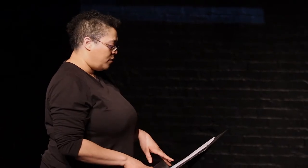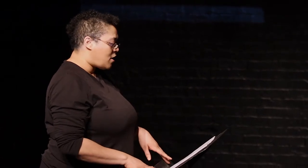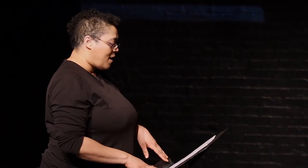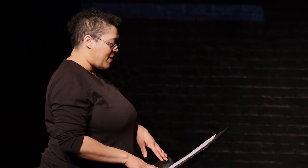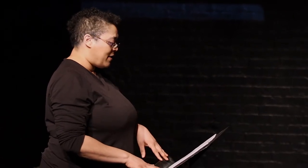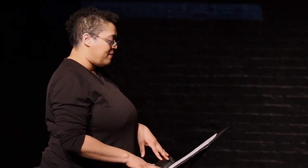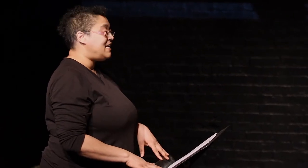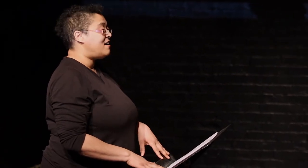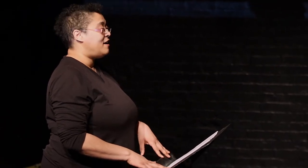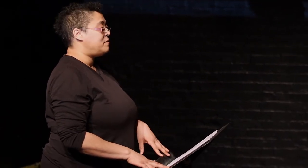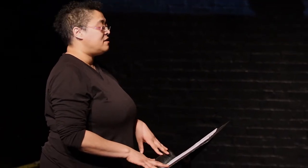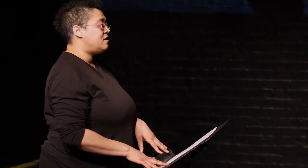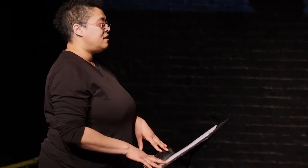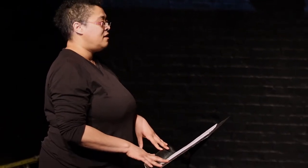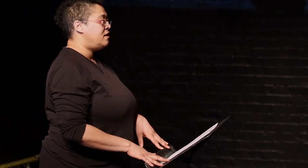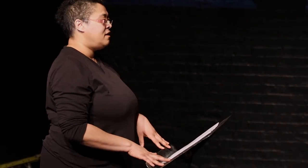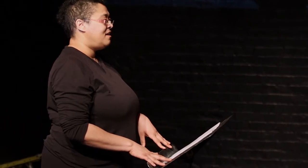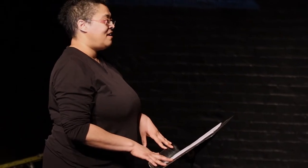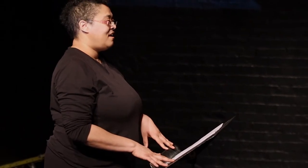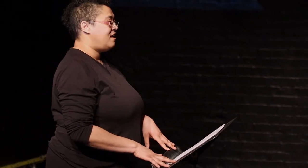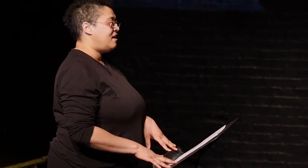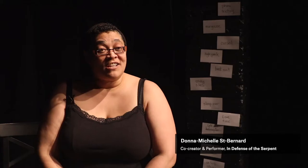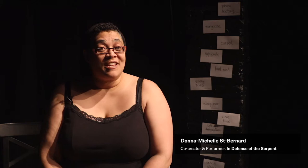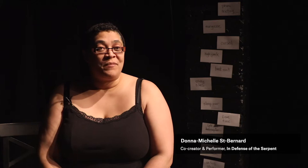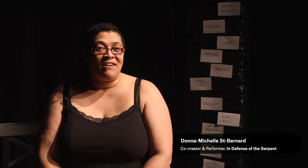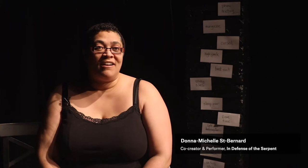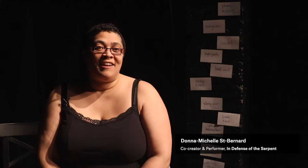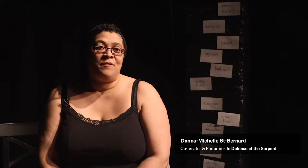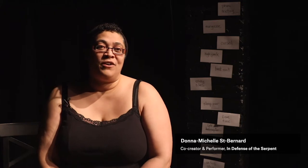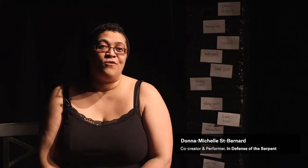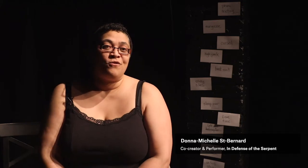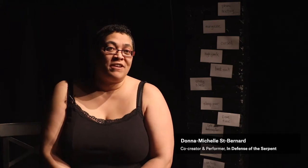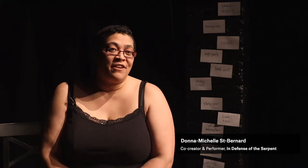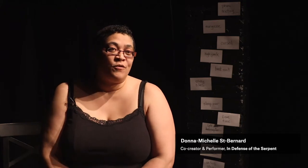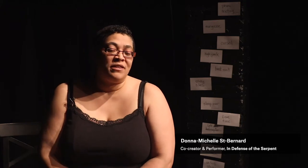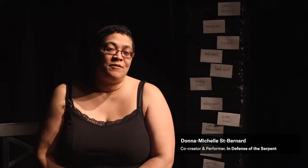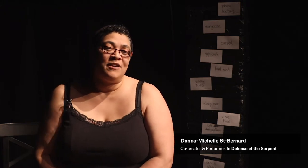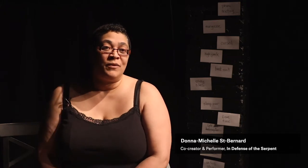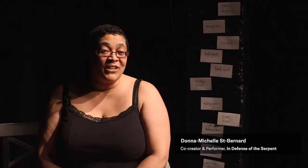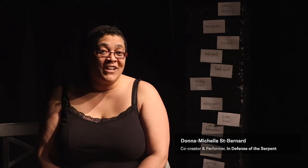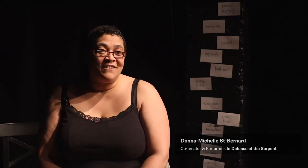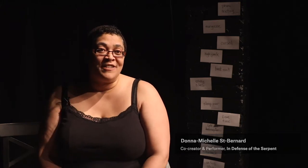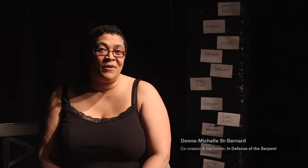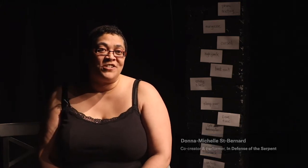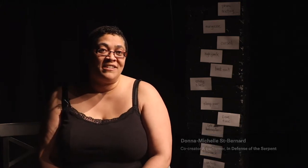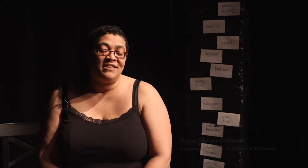We talk about it many times. My name is Donna Michelle St Bernard and I'm a co-creator with Tamyka Bullen of this project